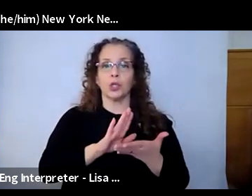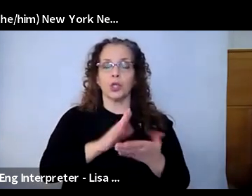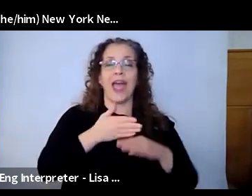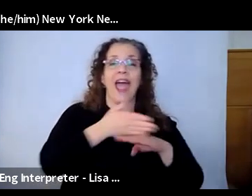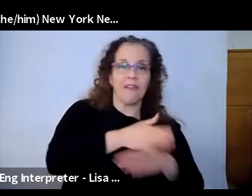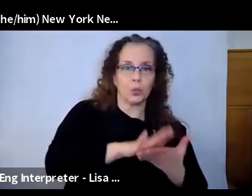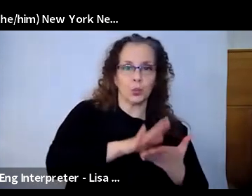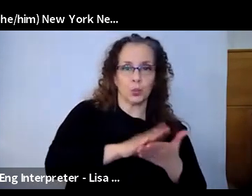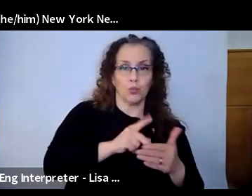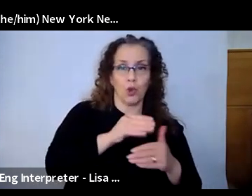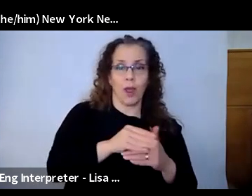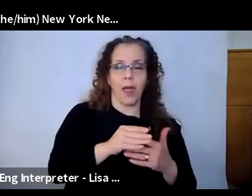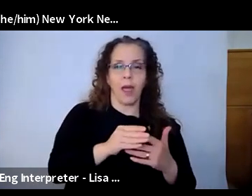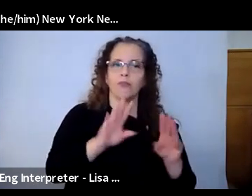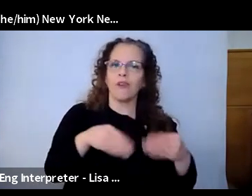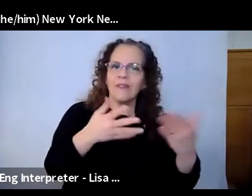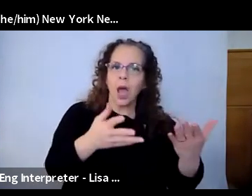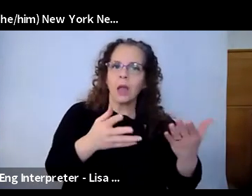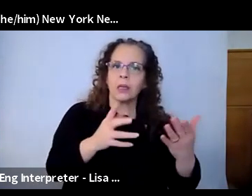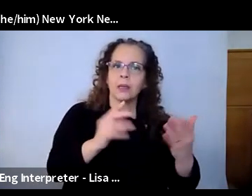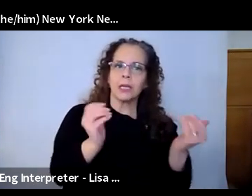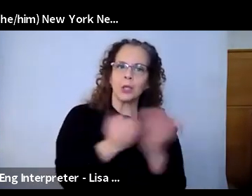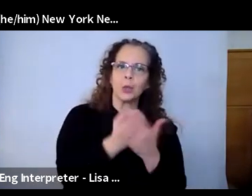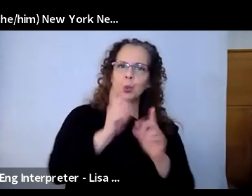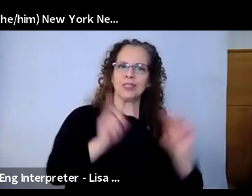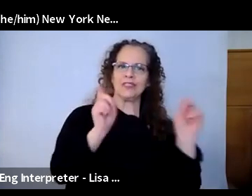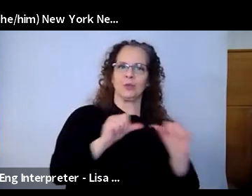trying on new ways of engagin and creating social identitie